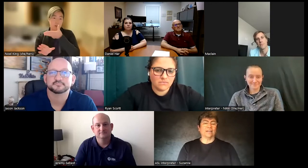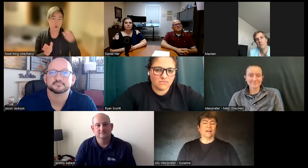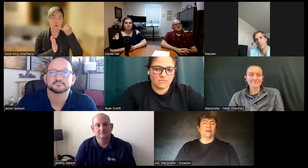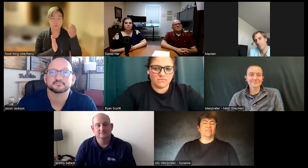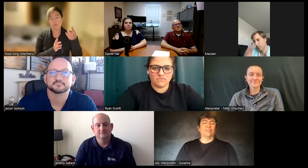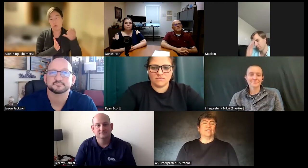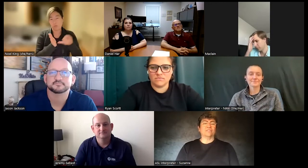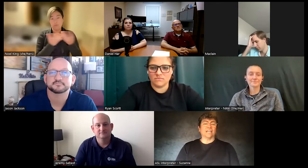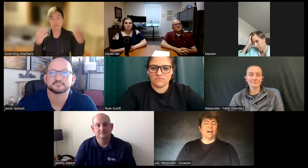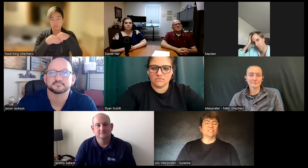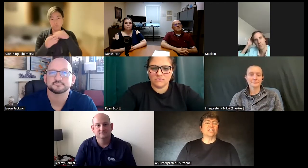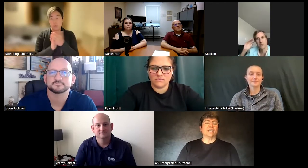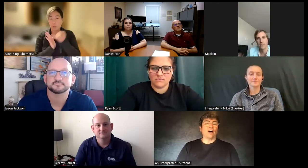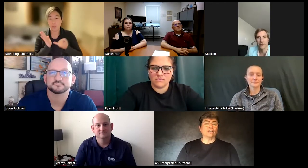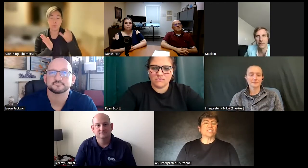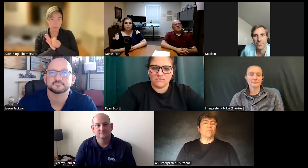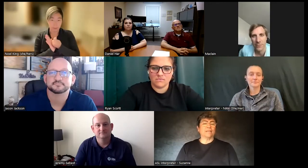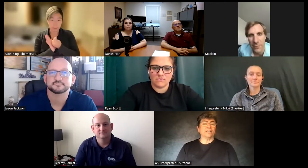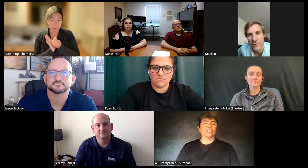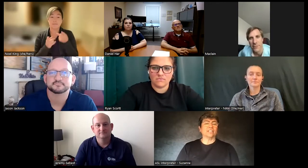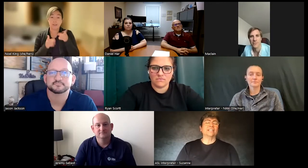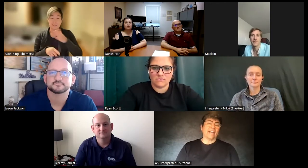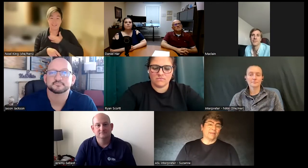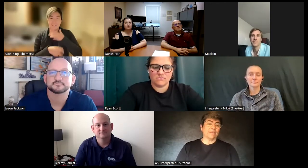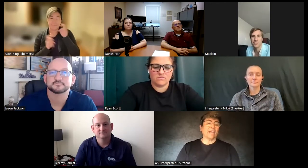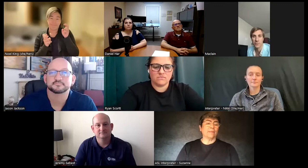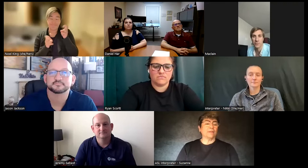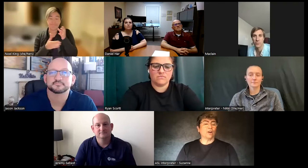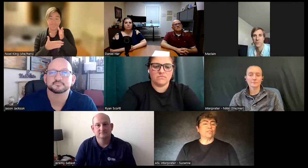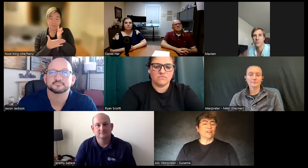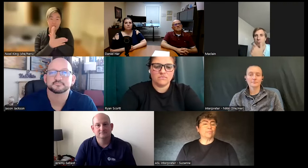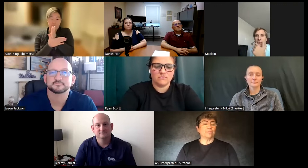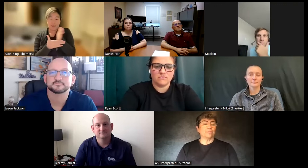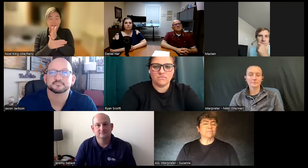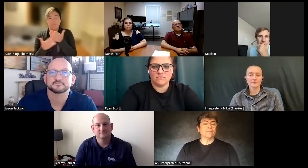uh the psychology and art combination and became an art therapist